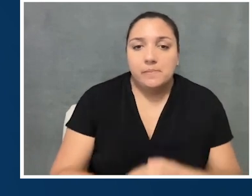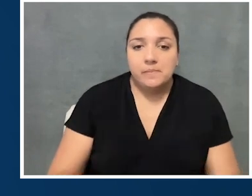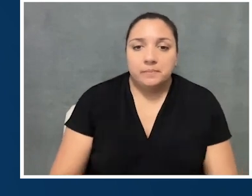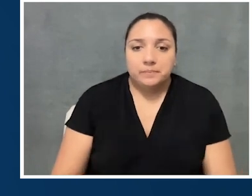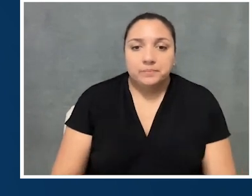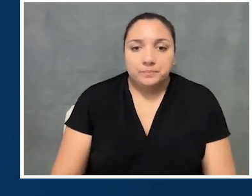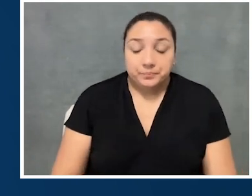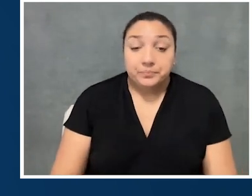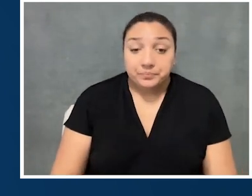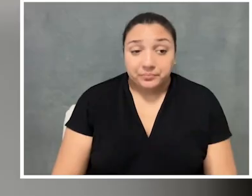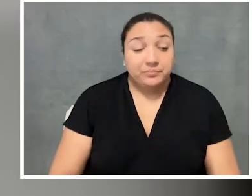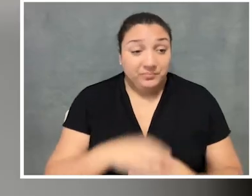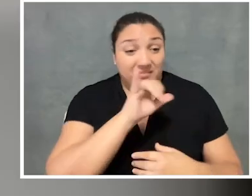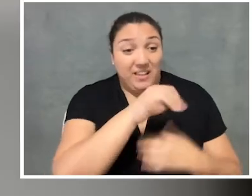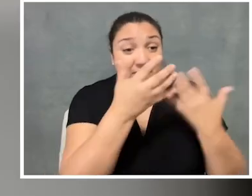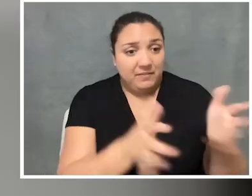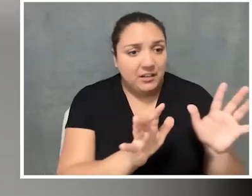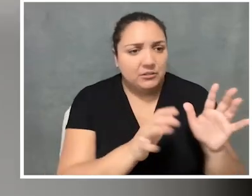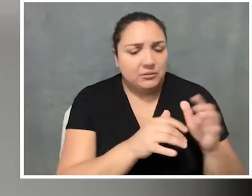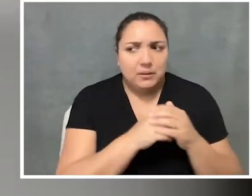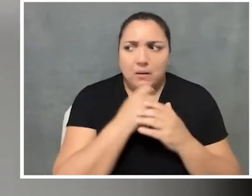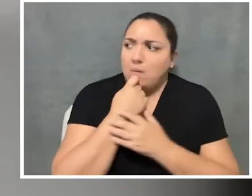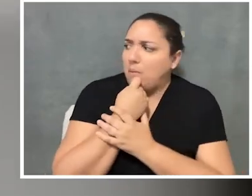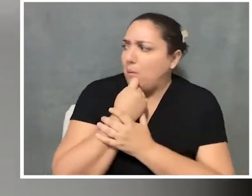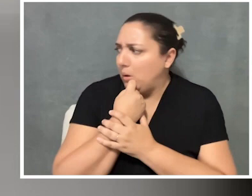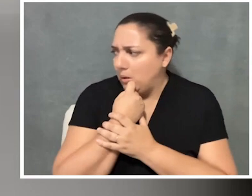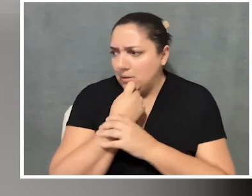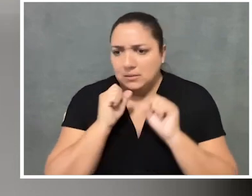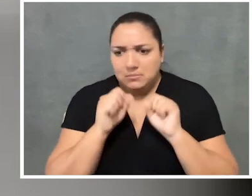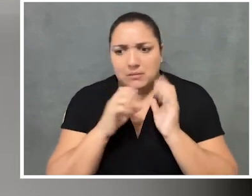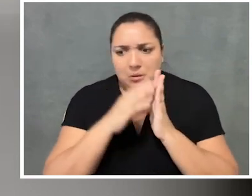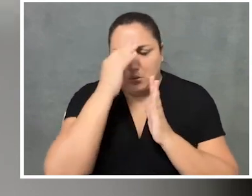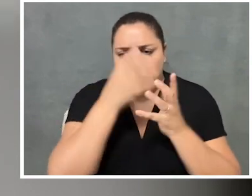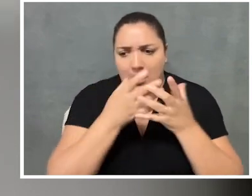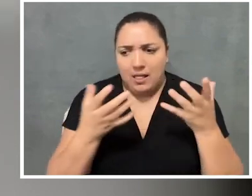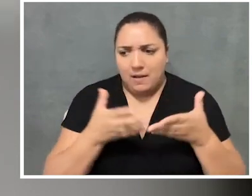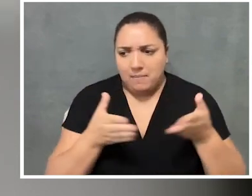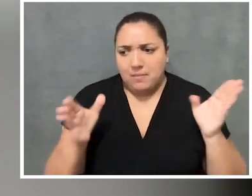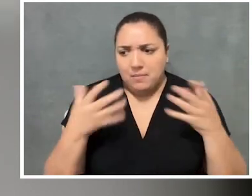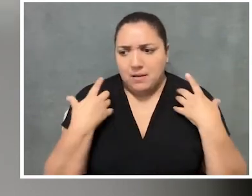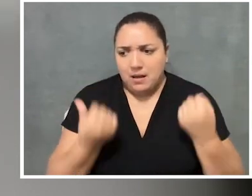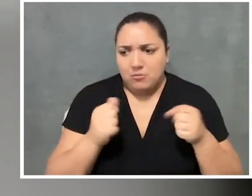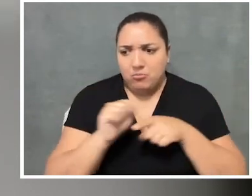And coming out of that, it's like, oh, we could have learned a lot of great public health practices that